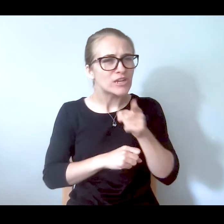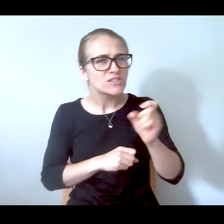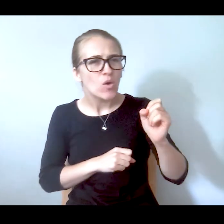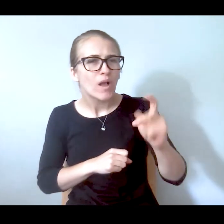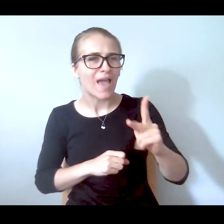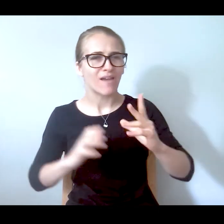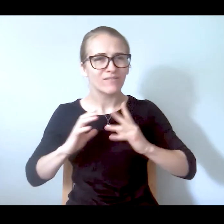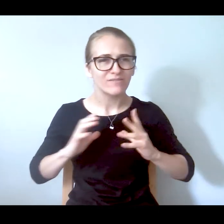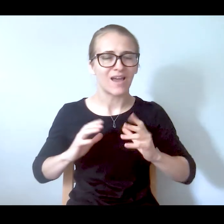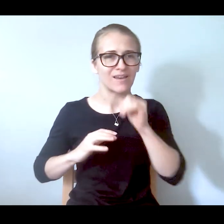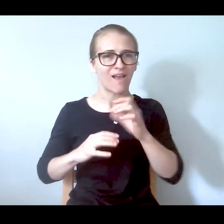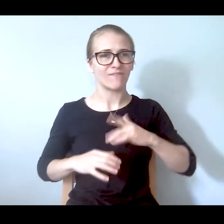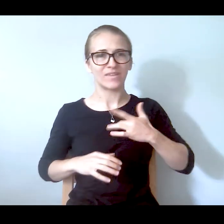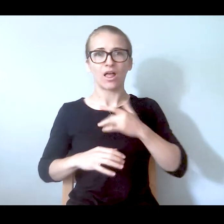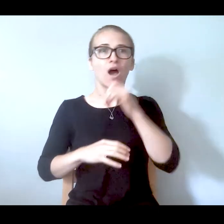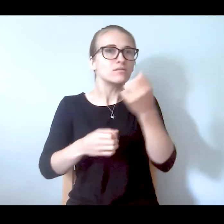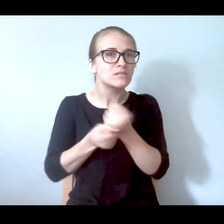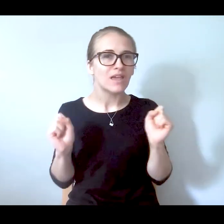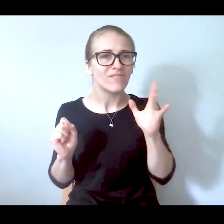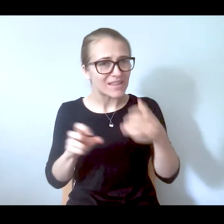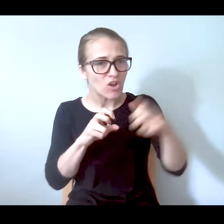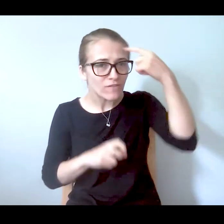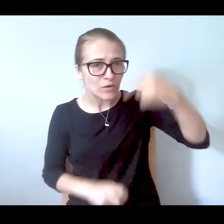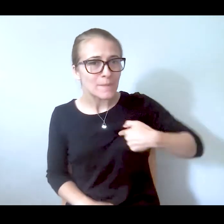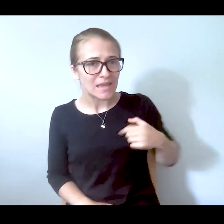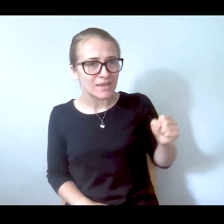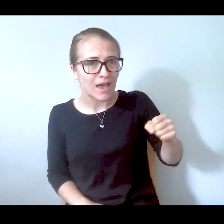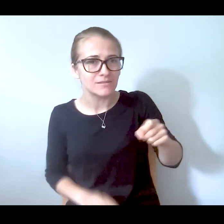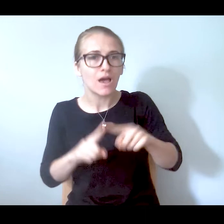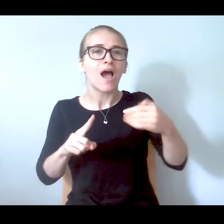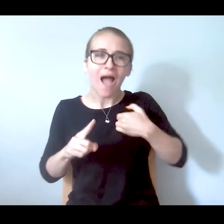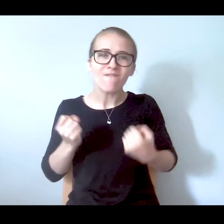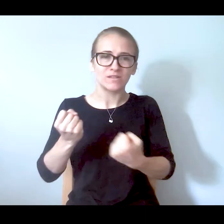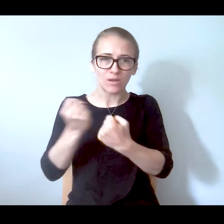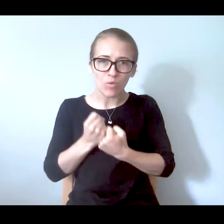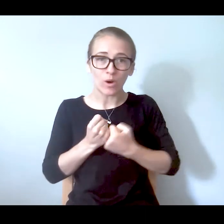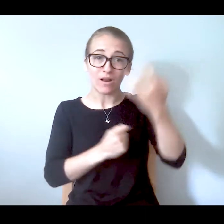hard for me, but I have support because I do